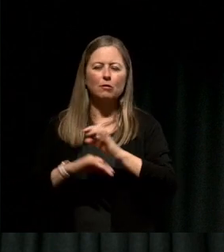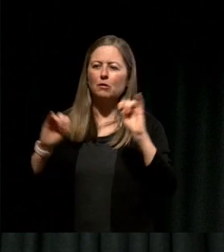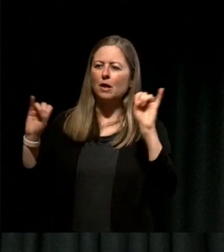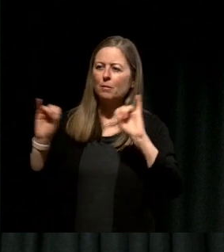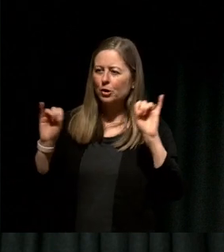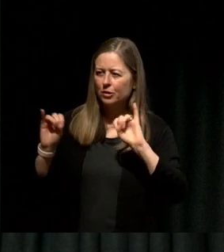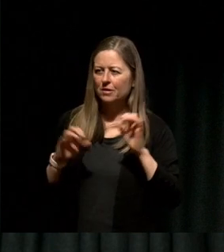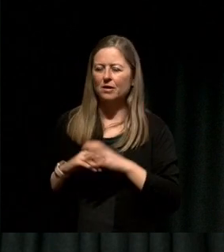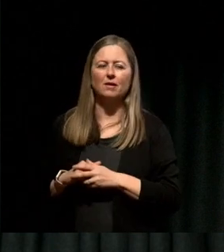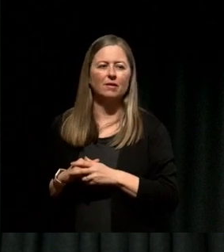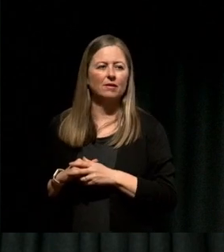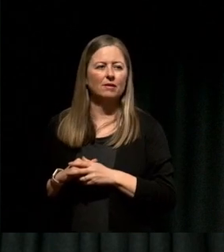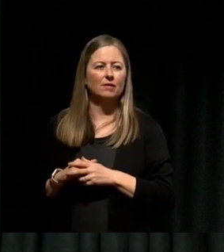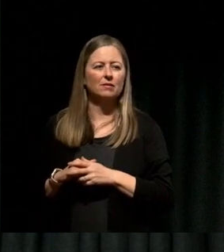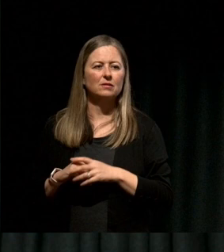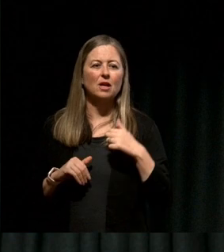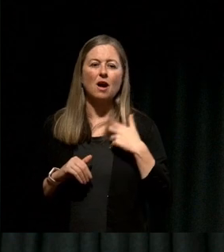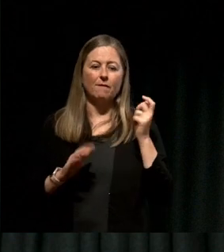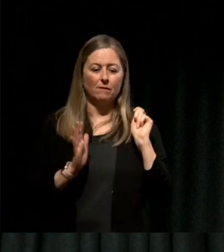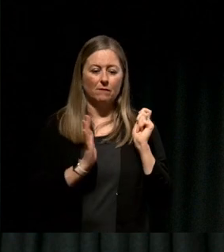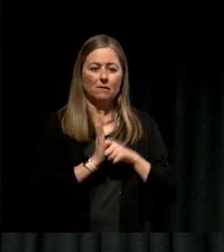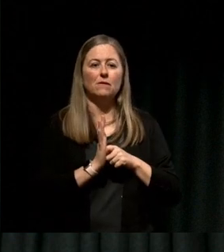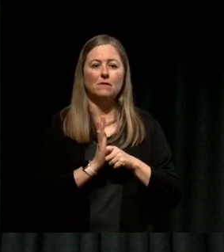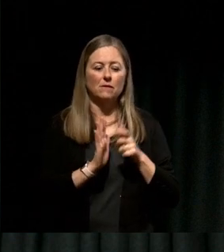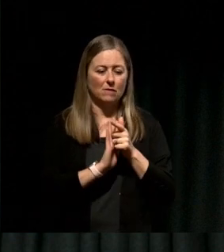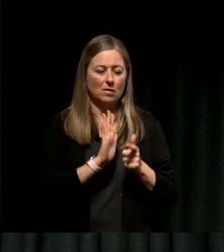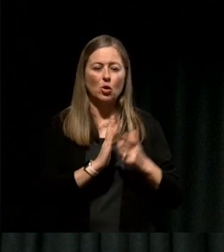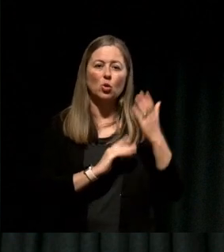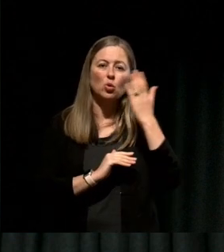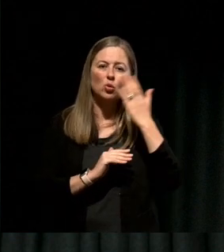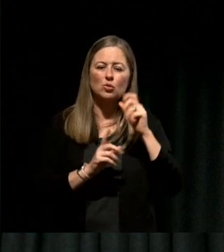I also got a scholarship and started going to law school part-time to understand laws